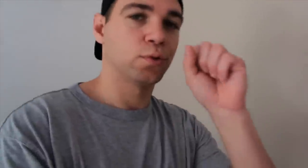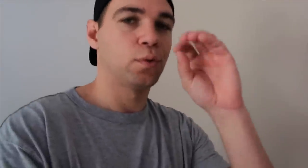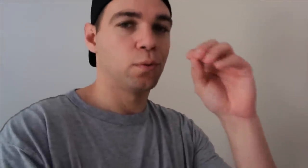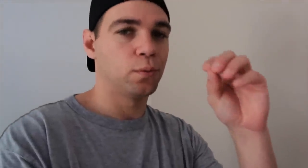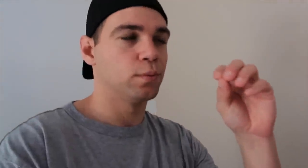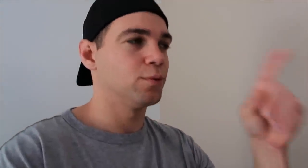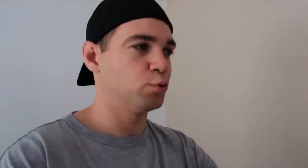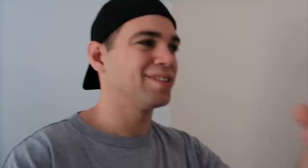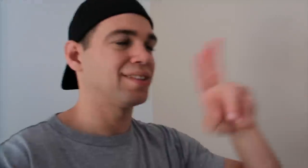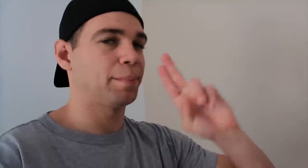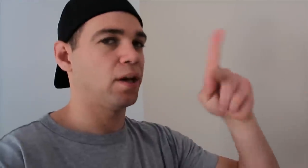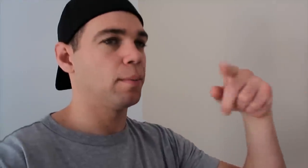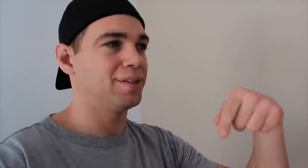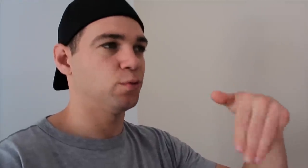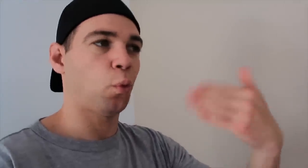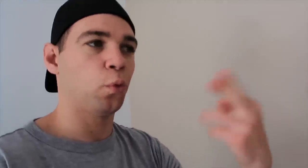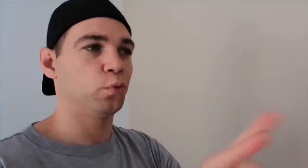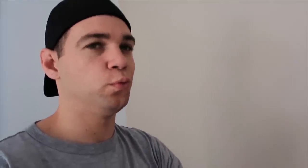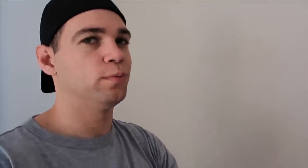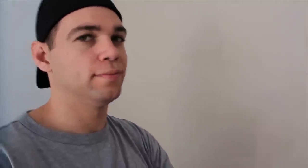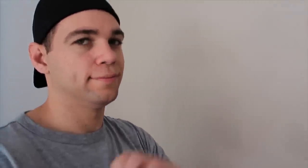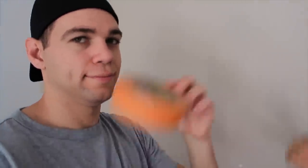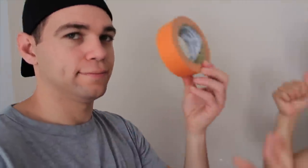R: So she's going to tape up this whole room